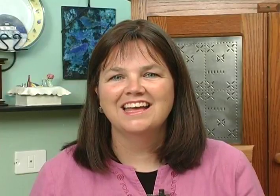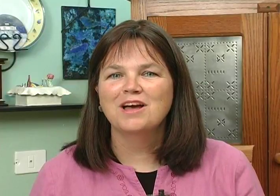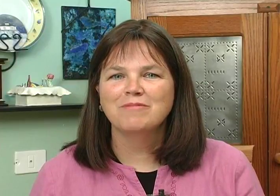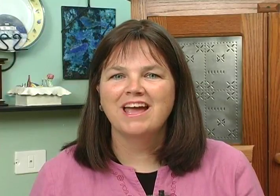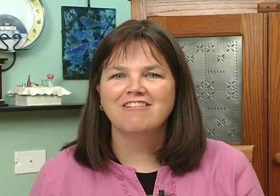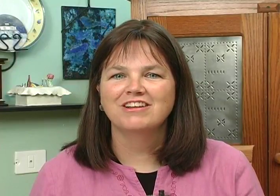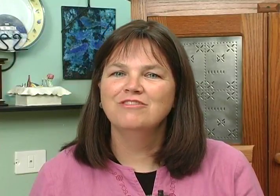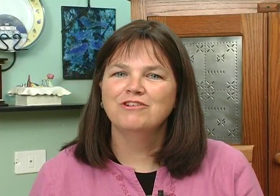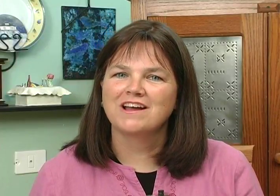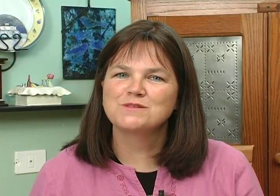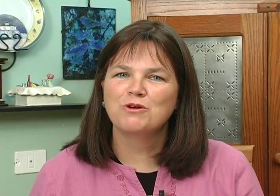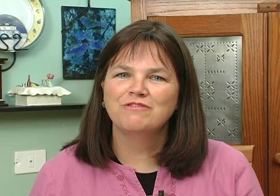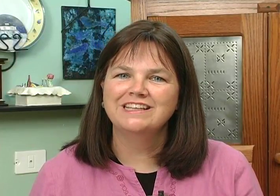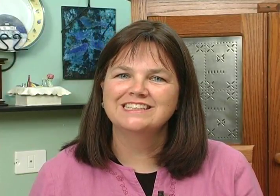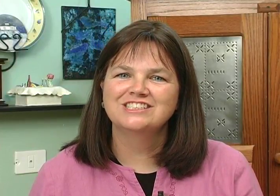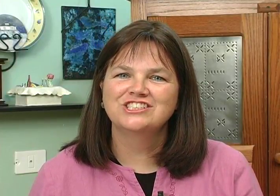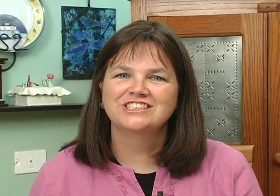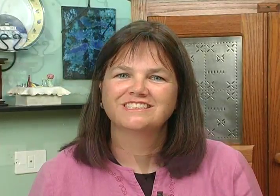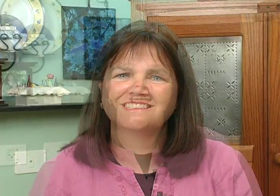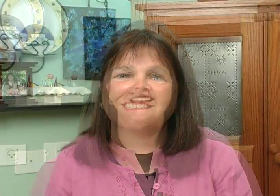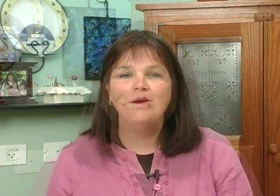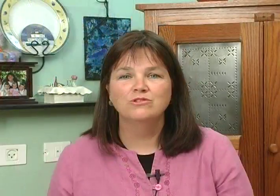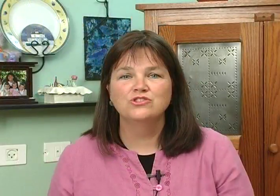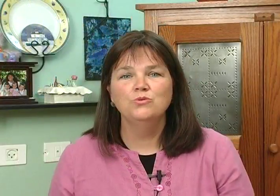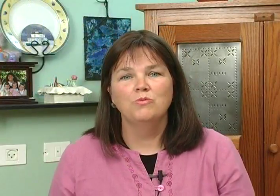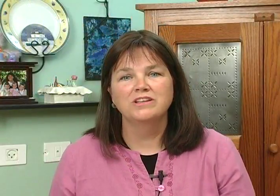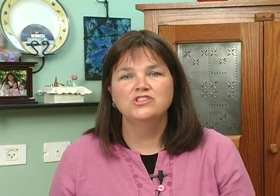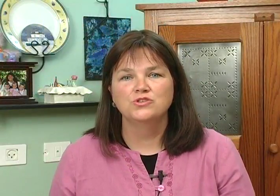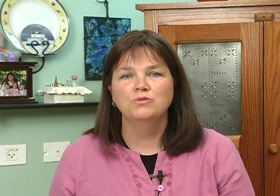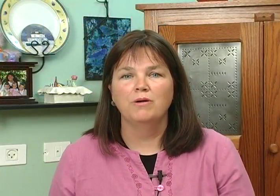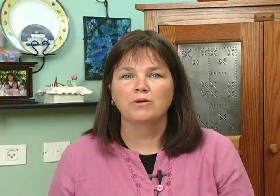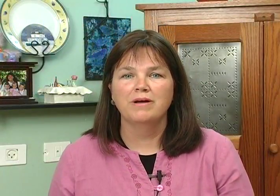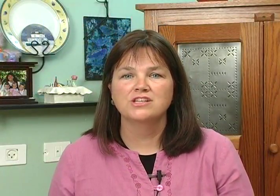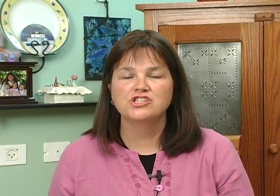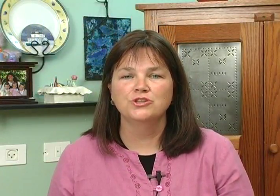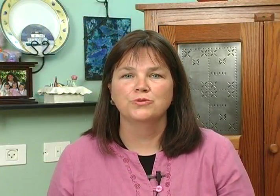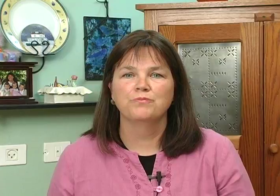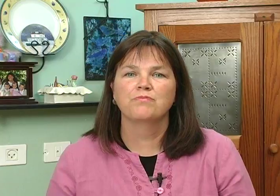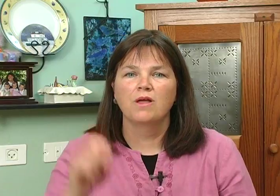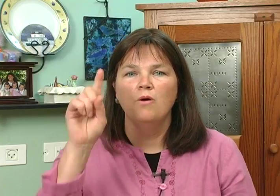Hi I'm Karen for Expert Village now we'll do one, two buckle my shoe (hand motions)